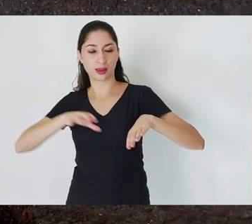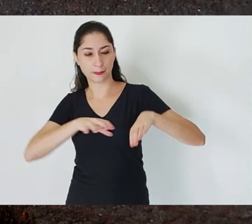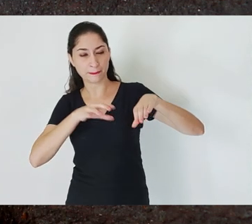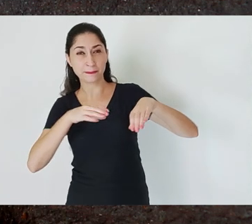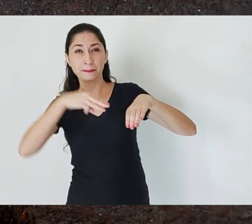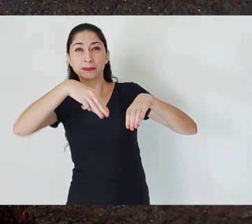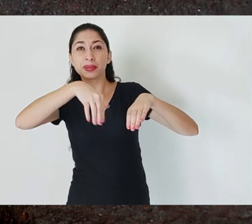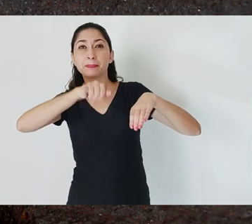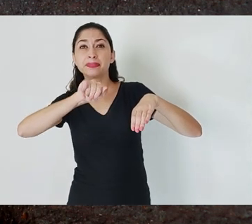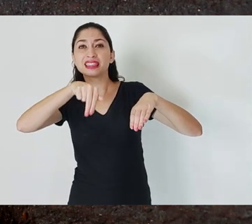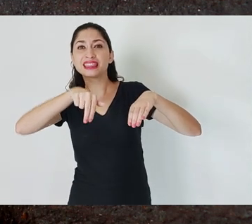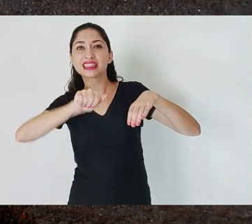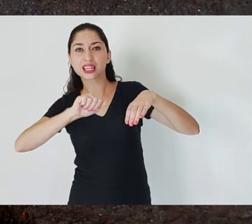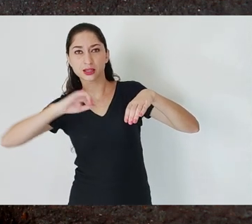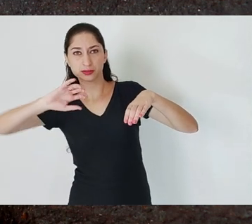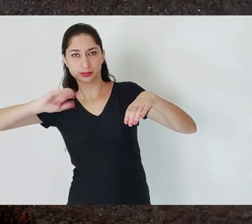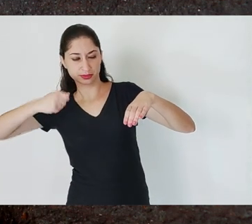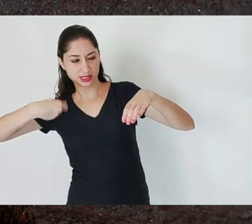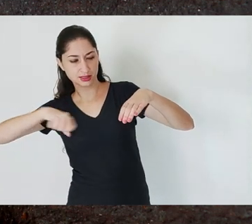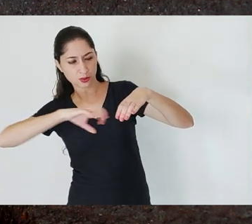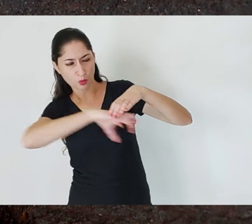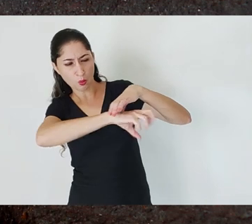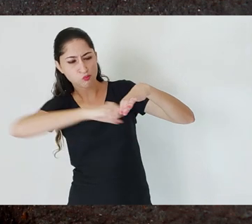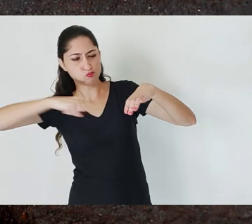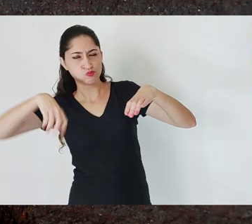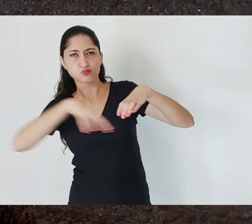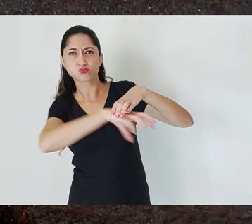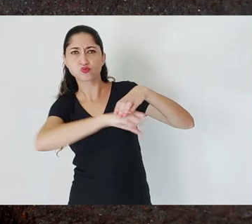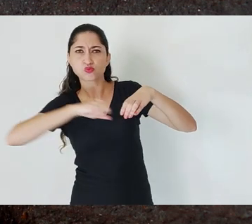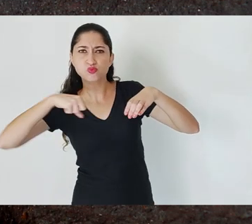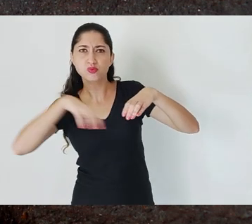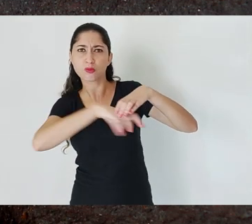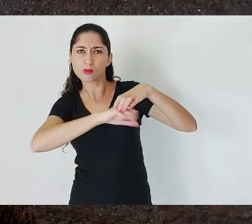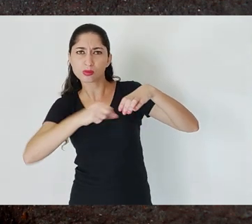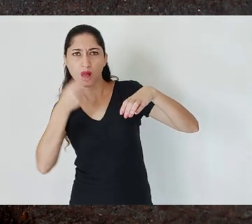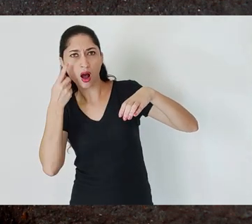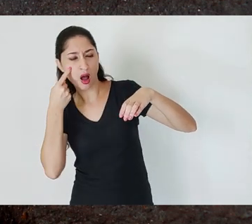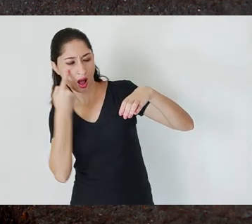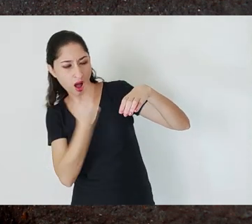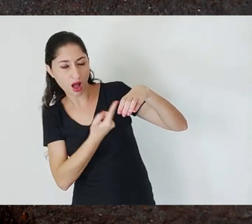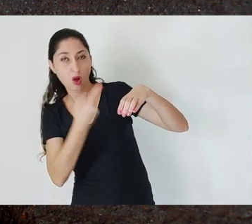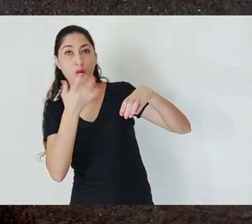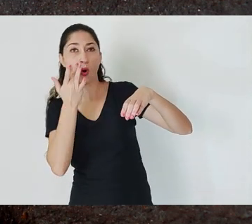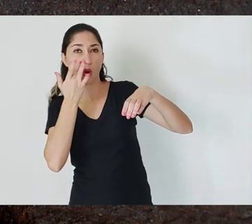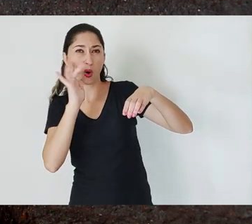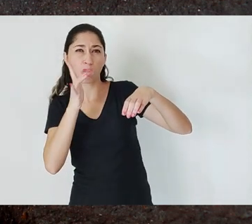to remove vapors, gases that are formed when you reach some locations.